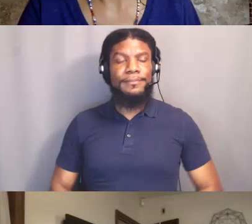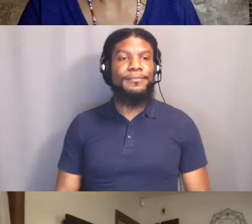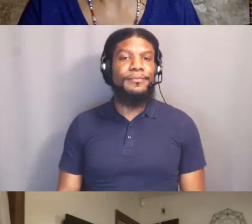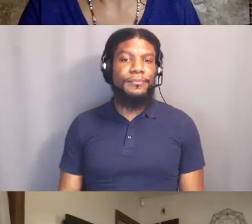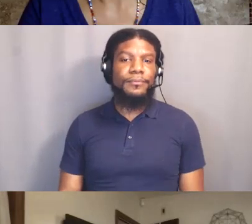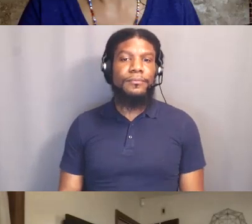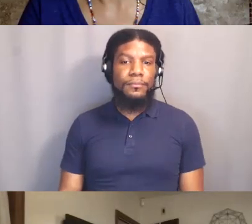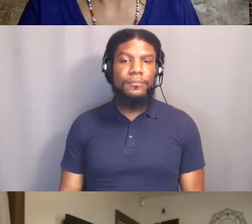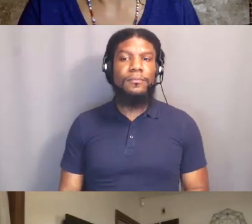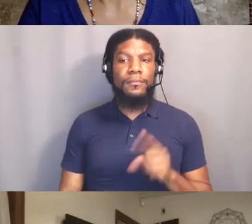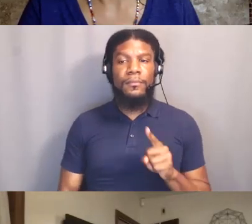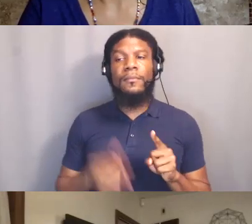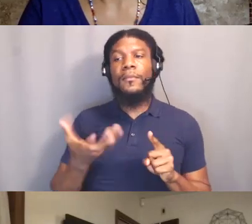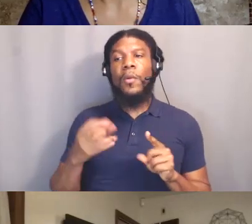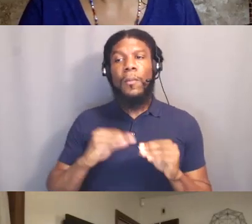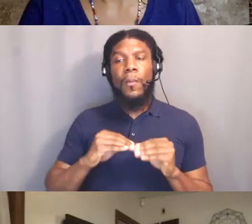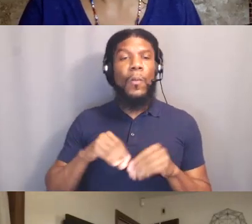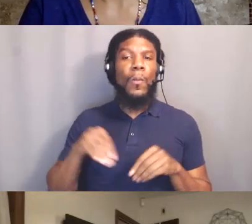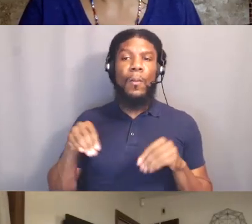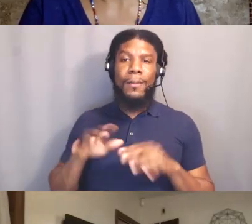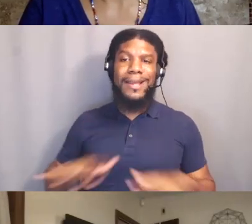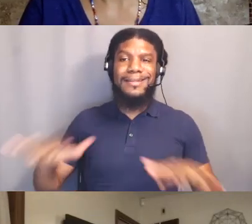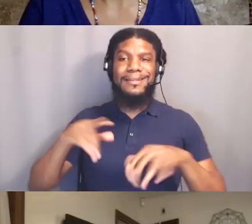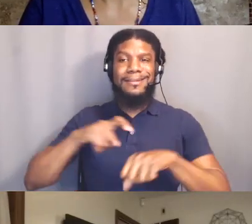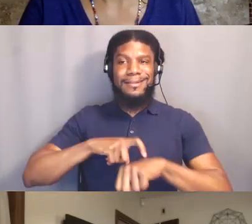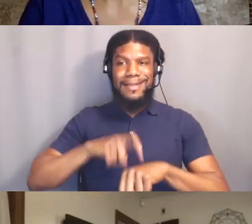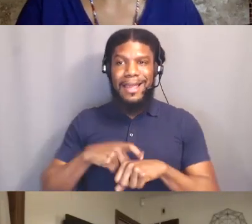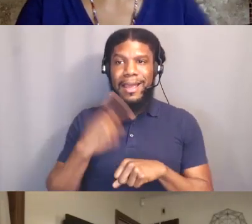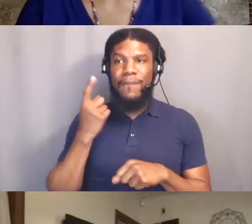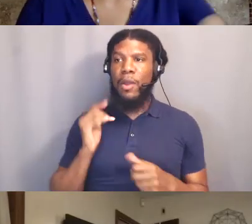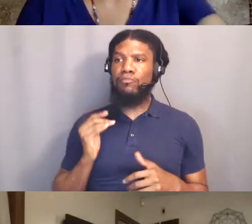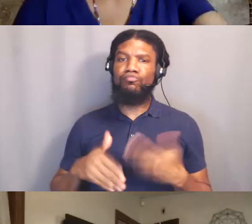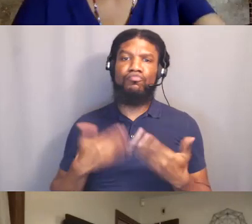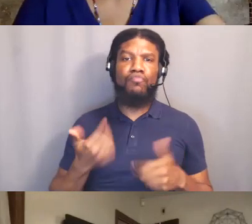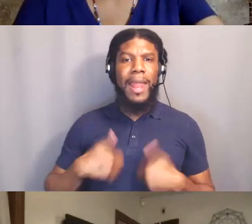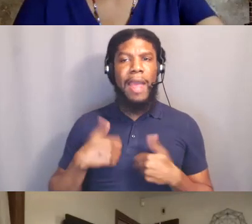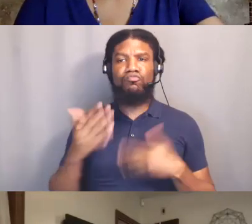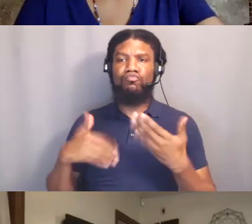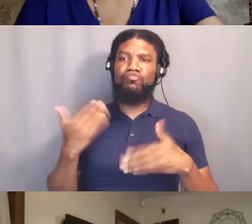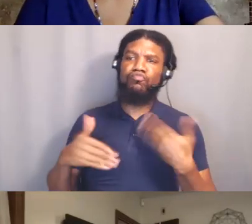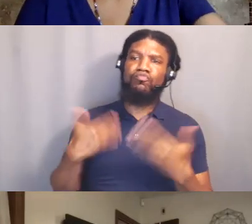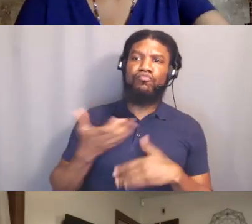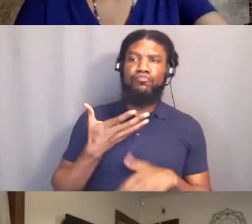to have more space and time to just move through life and work on like lots of healing practices, lots of,